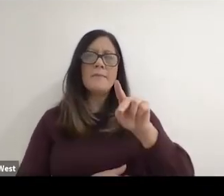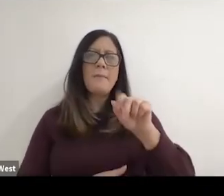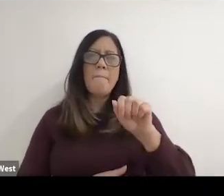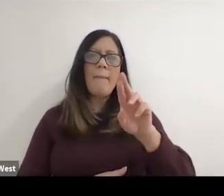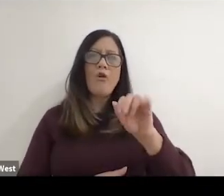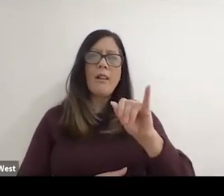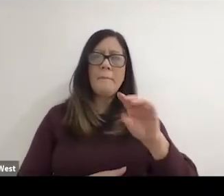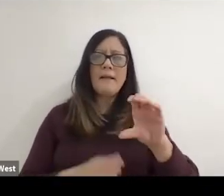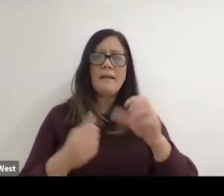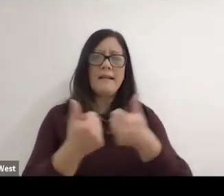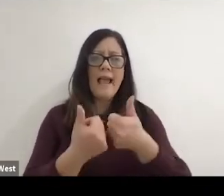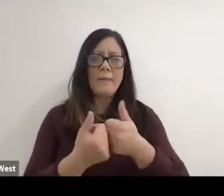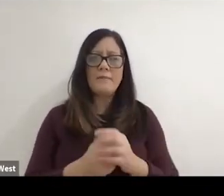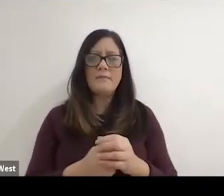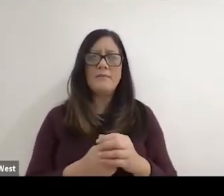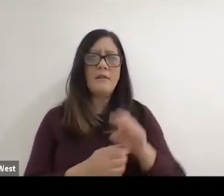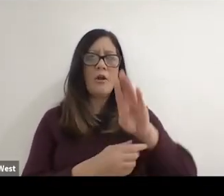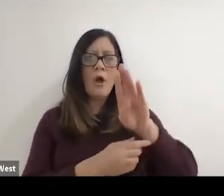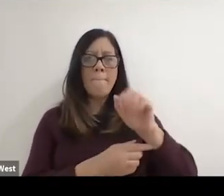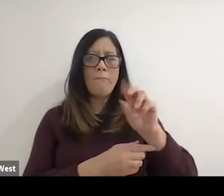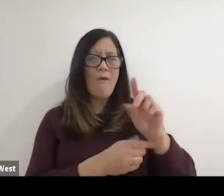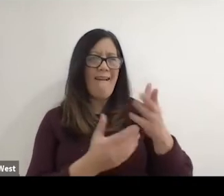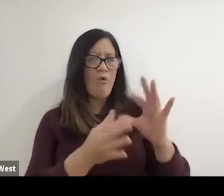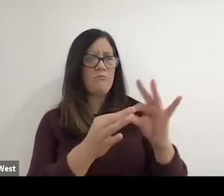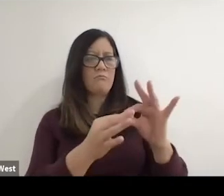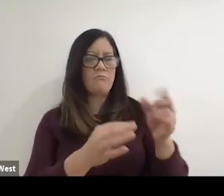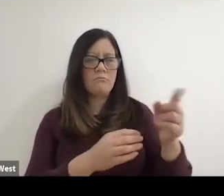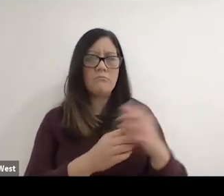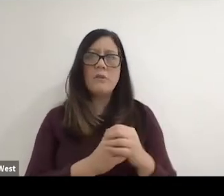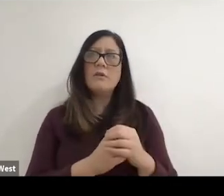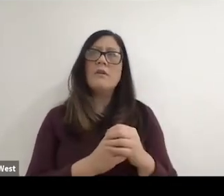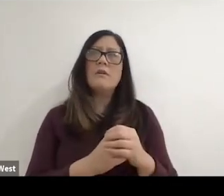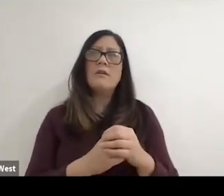Or you know we've heard there from Brad about I'd say.